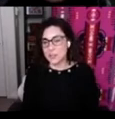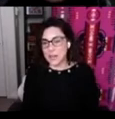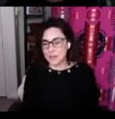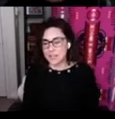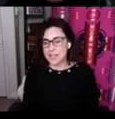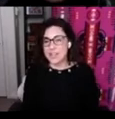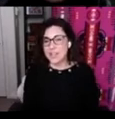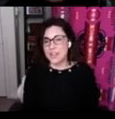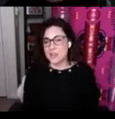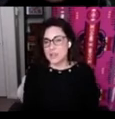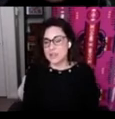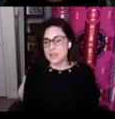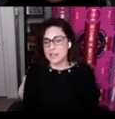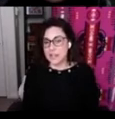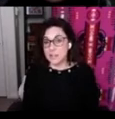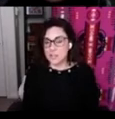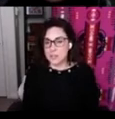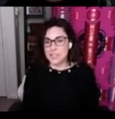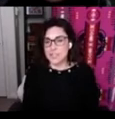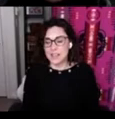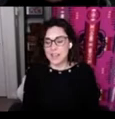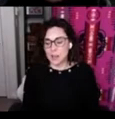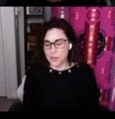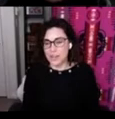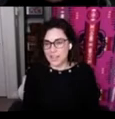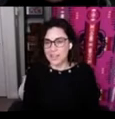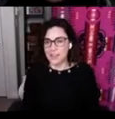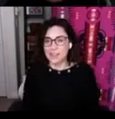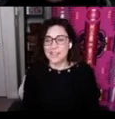Blackfoot country near Lethbridge Alberta that year